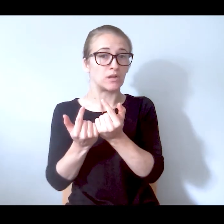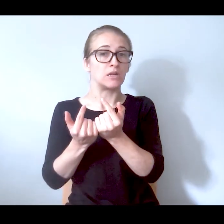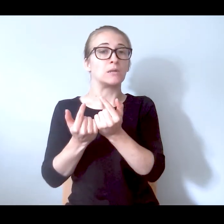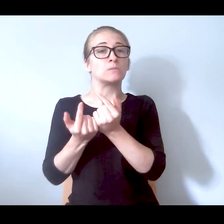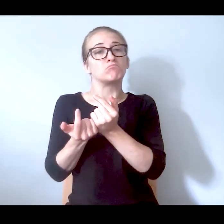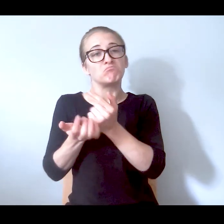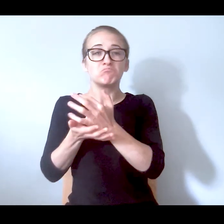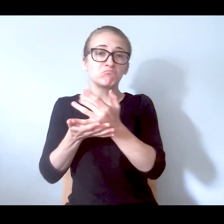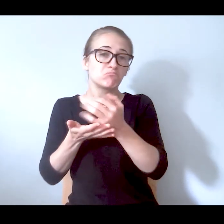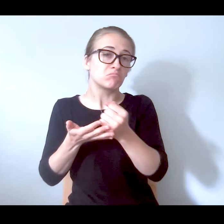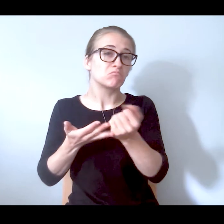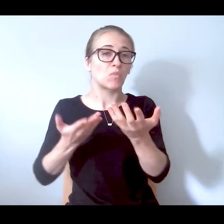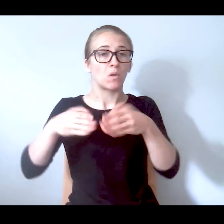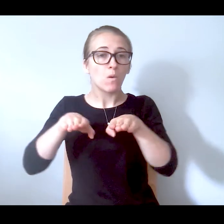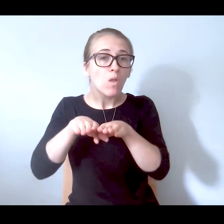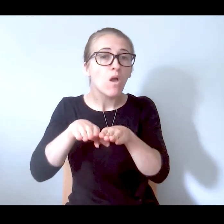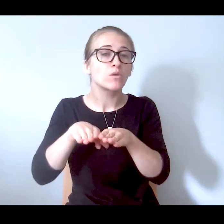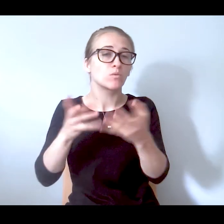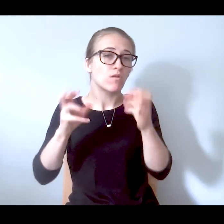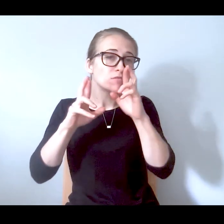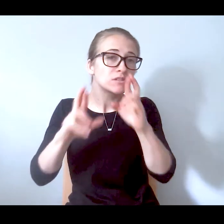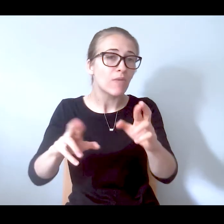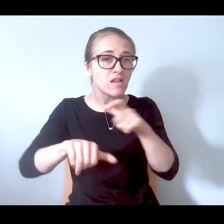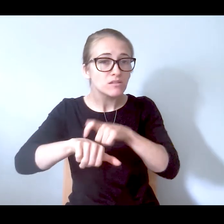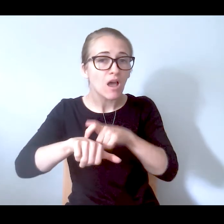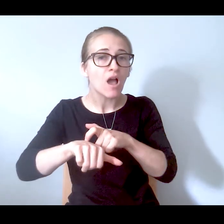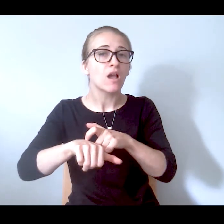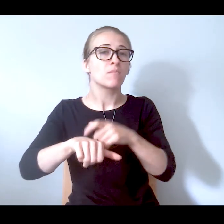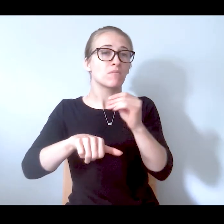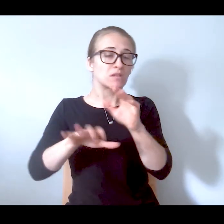we're very respectful of everybody's time and grateful for the tune in. I will say there's a